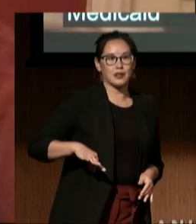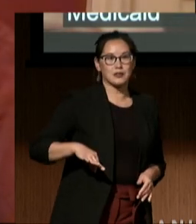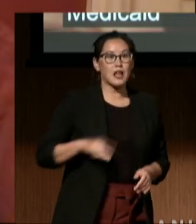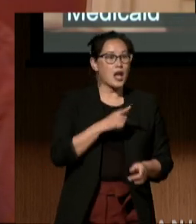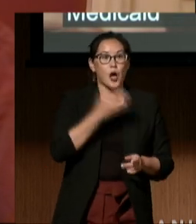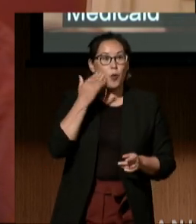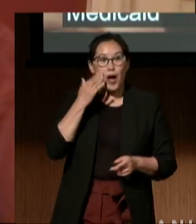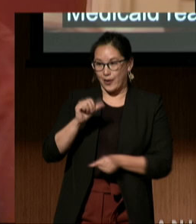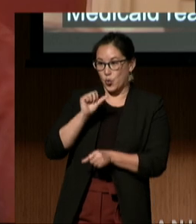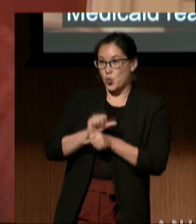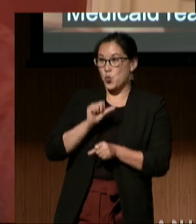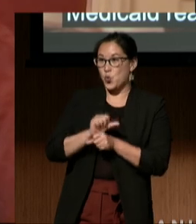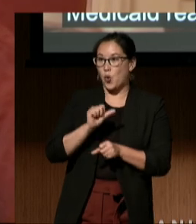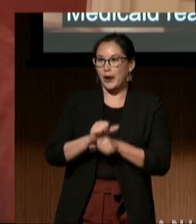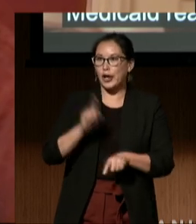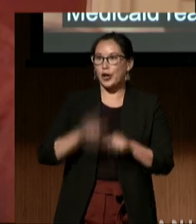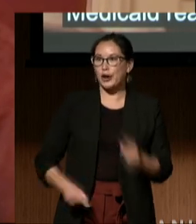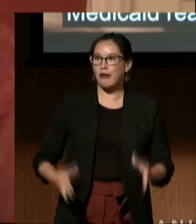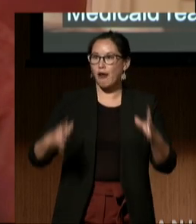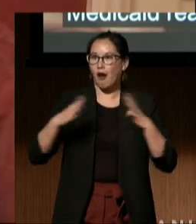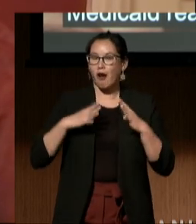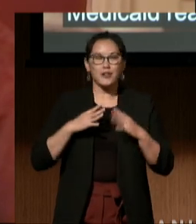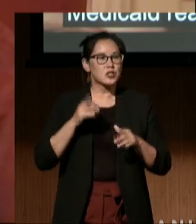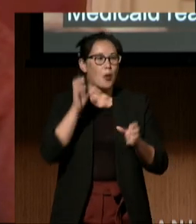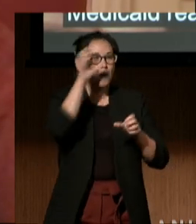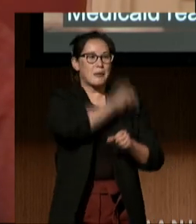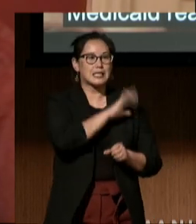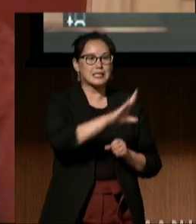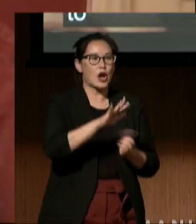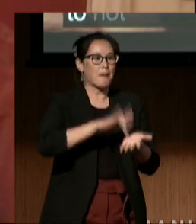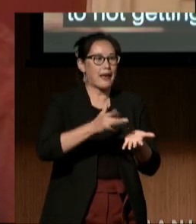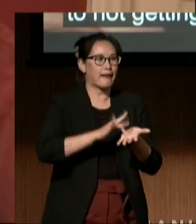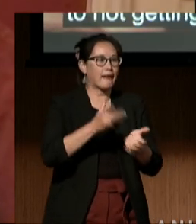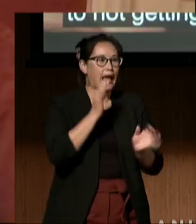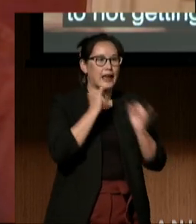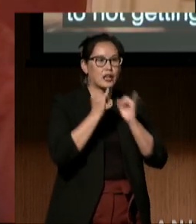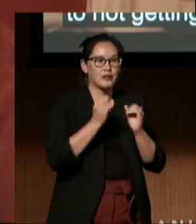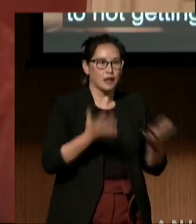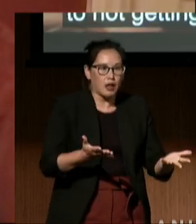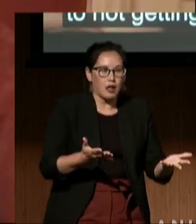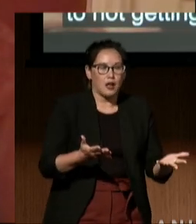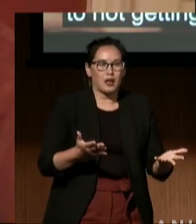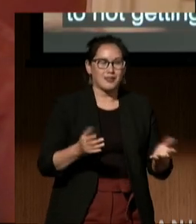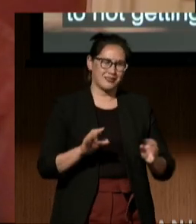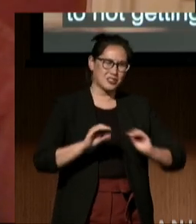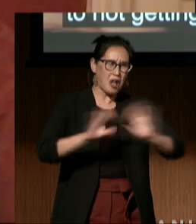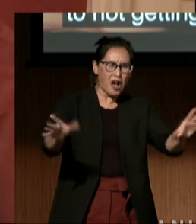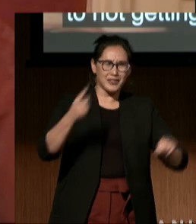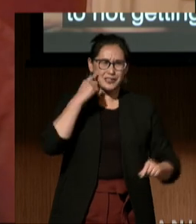for a Medicaid review. It was quite obvious to me that much of our work